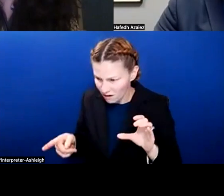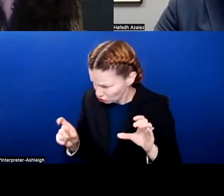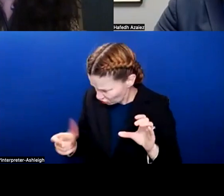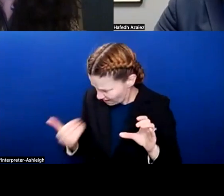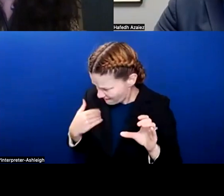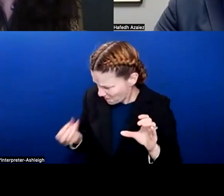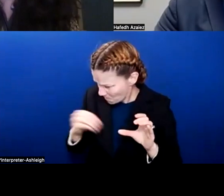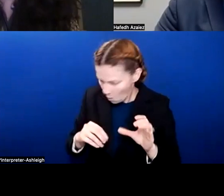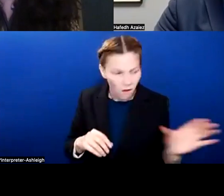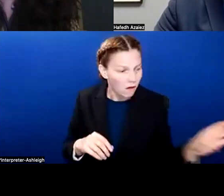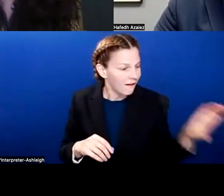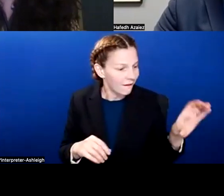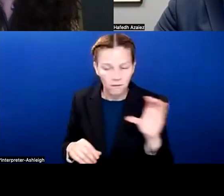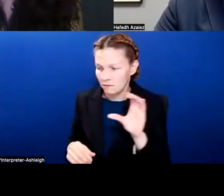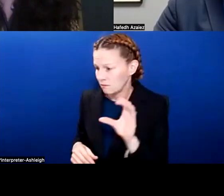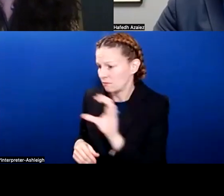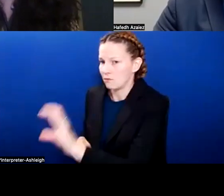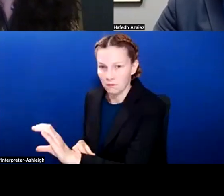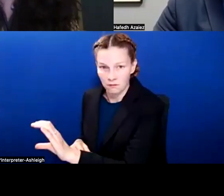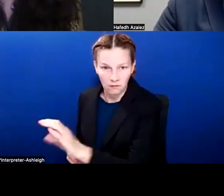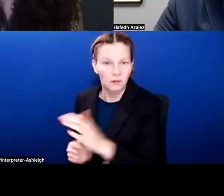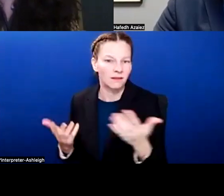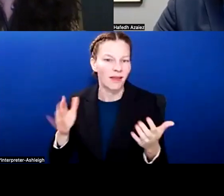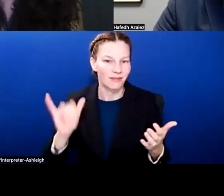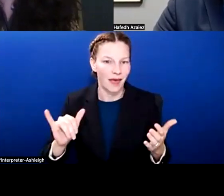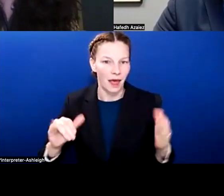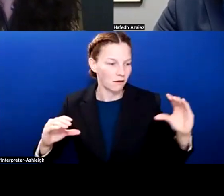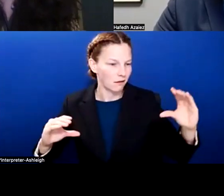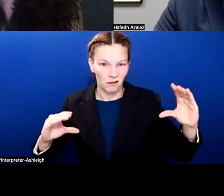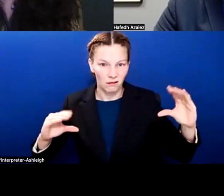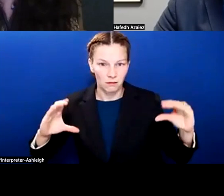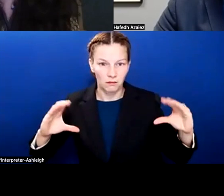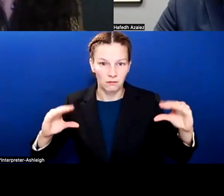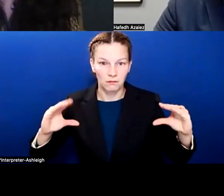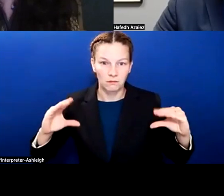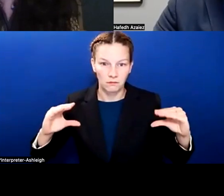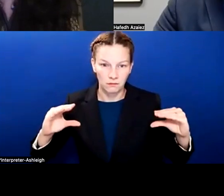I know and it's frustrating for our taxpayers here, particularly on our district,